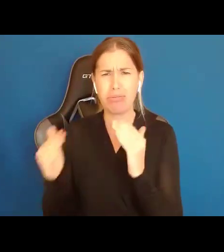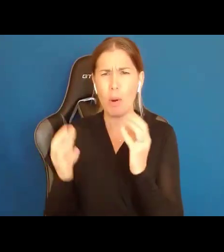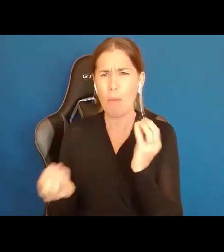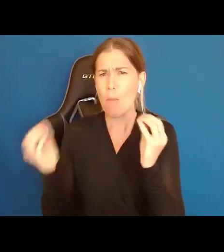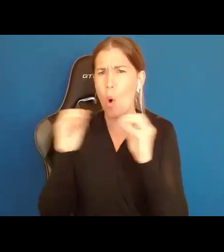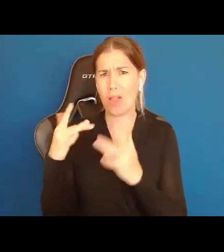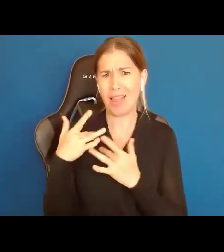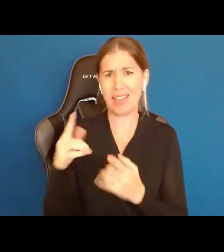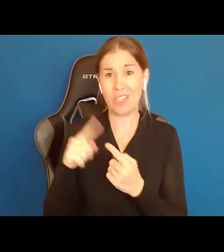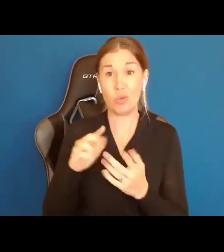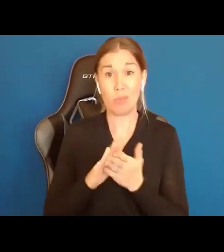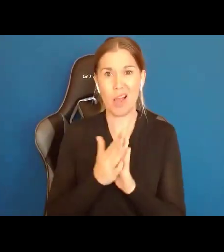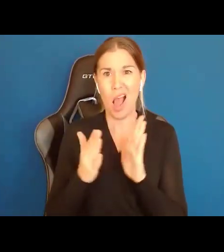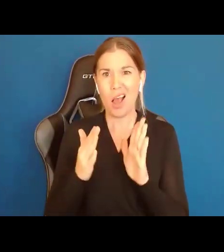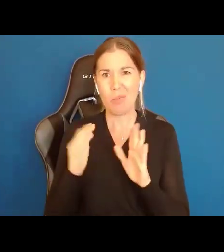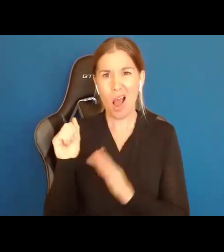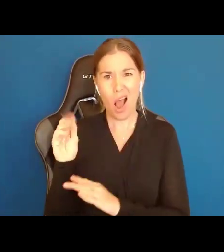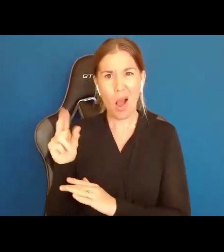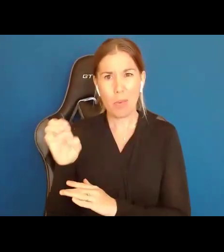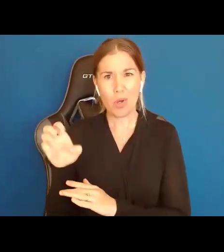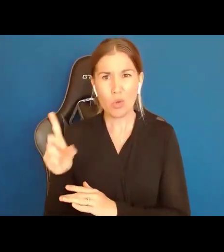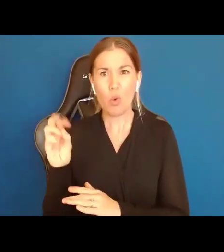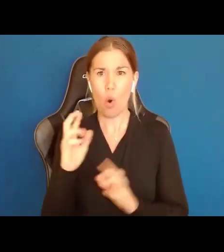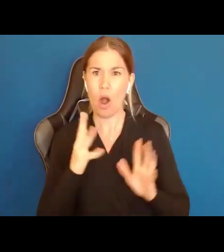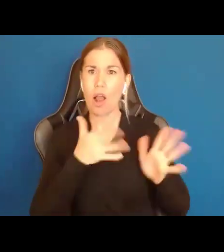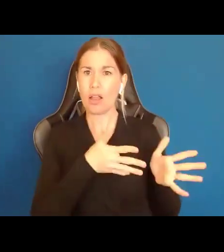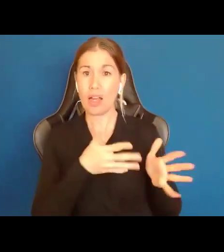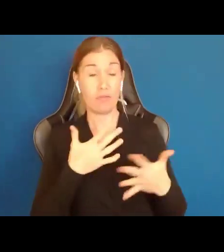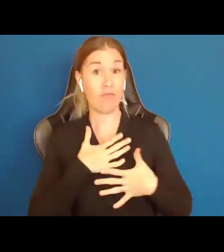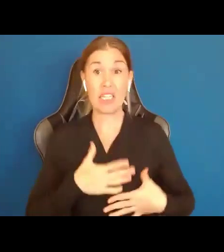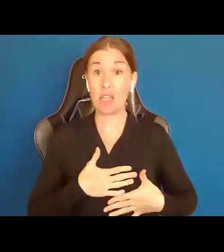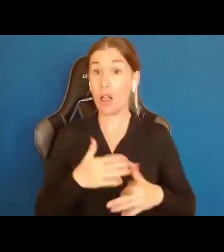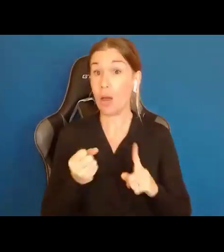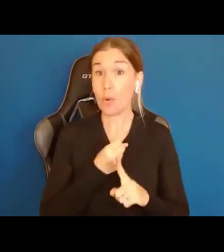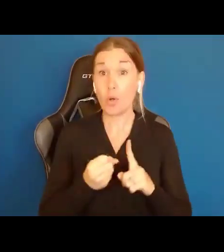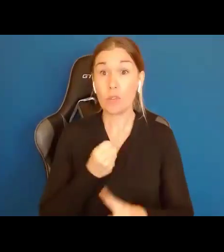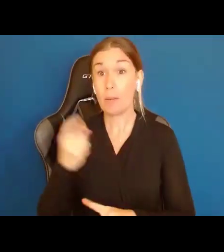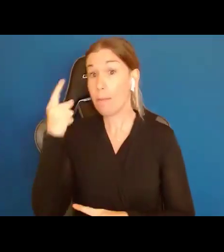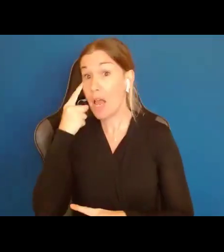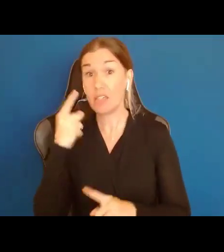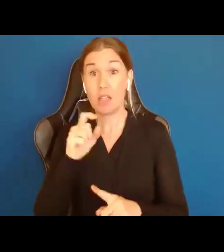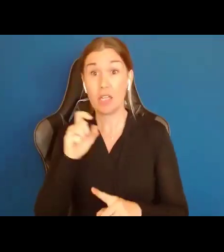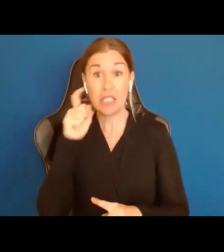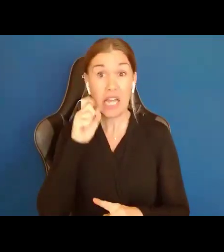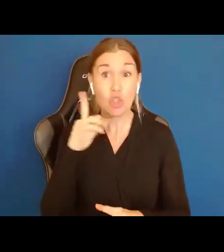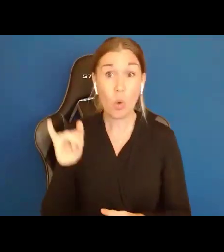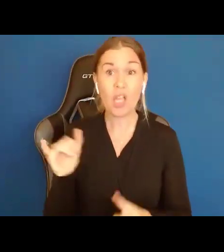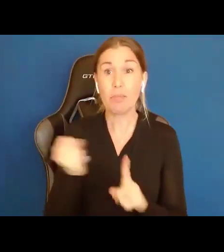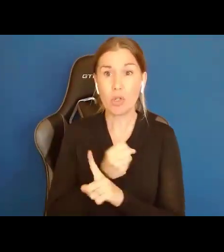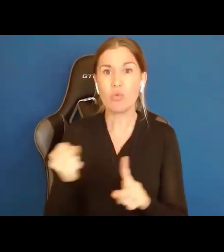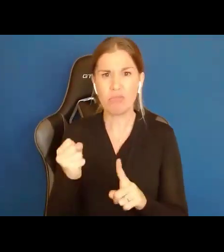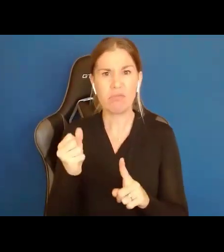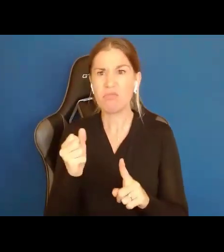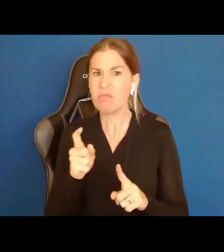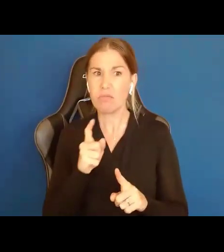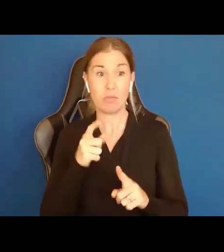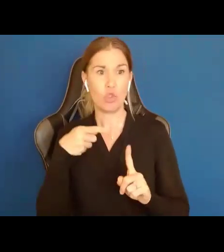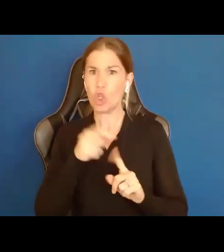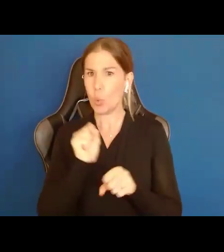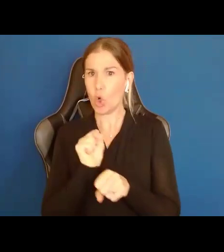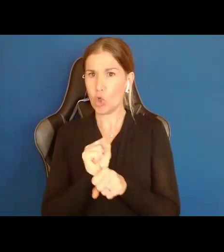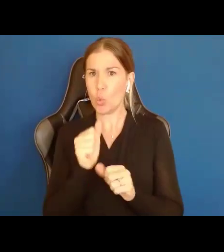neglected than other segments of the population. More likely to be physically abused, mentally abused, sexually abused. It is horrible. So what Dr. Khemka did, she worked with women with intellectual